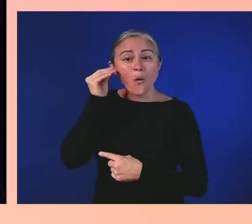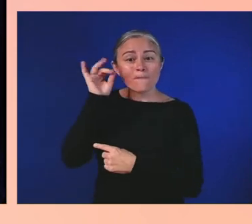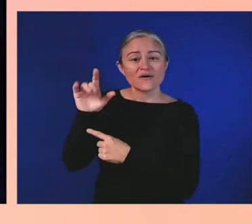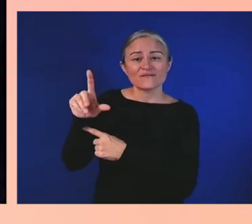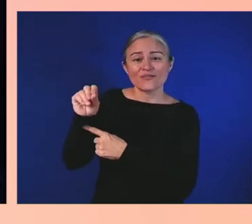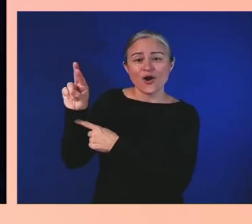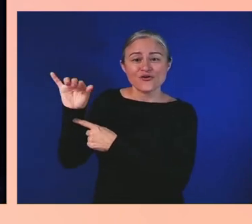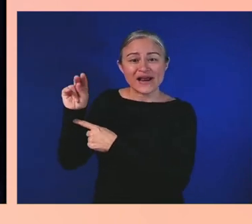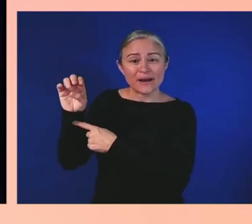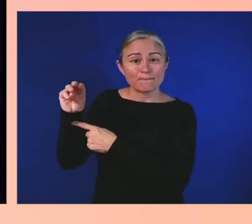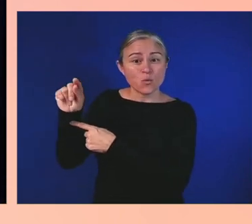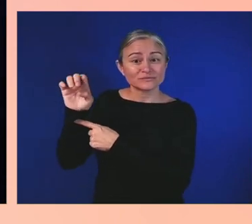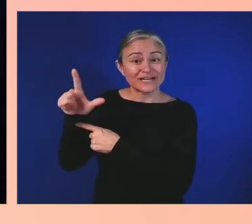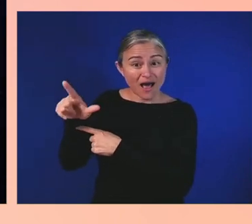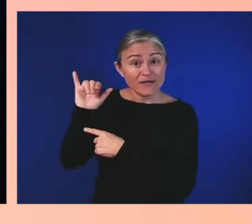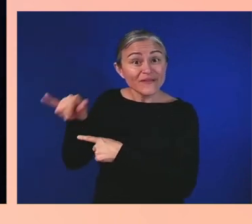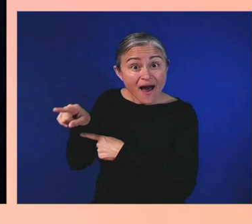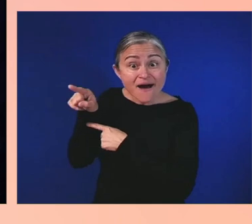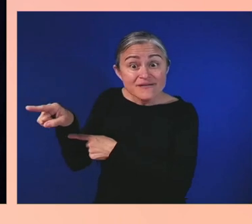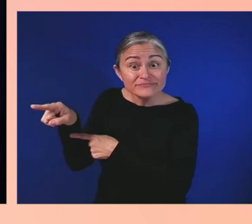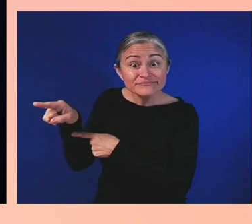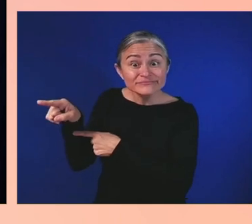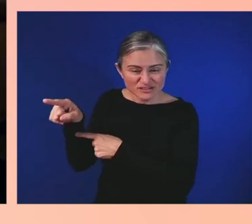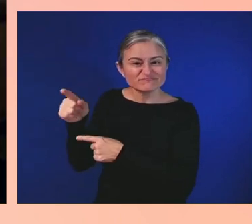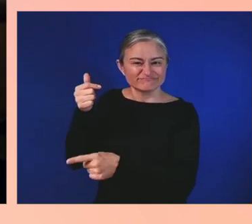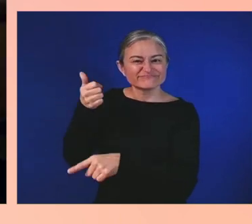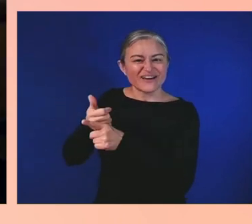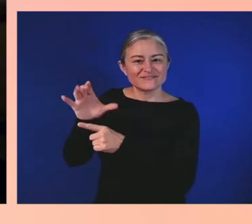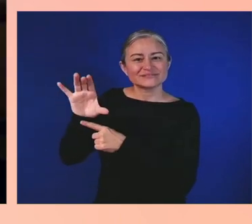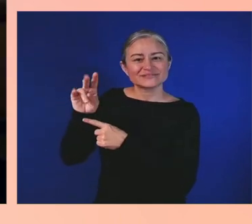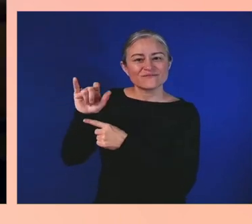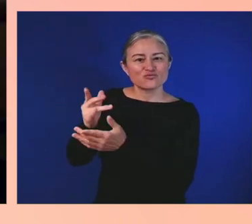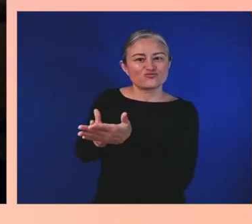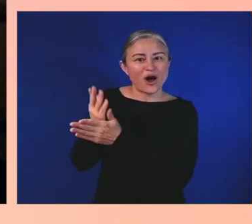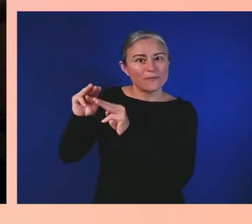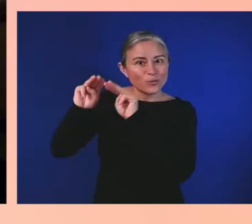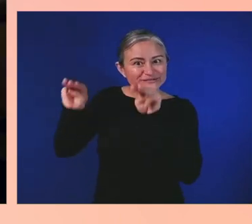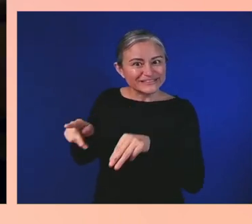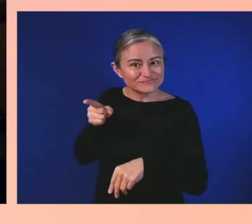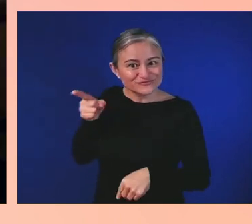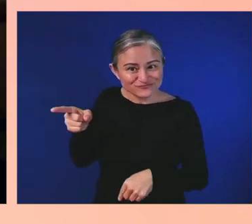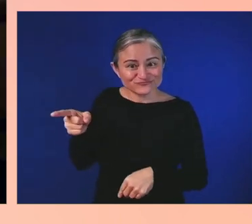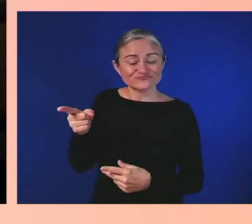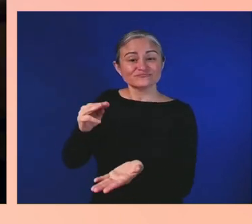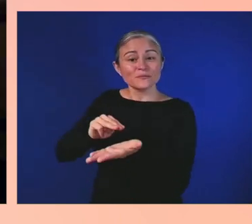set it straight when he uttered the words, "We are caught in an inescapable network of